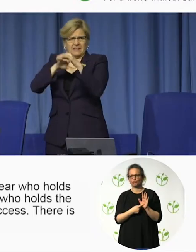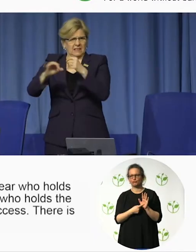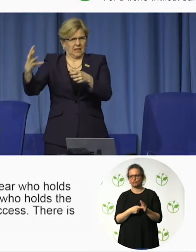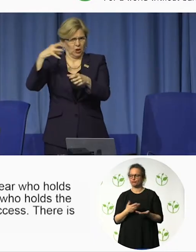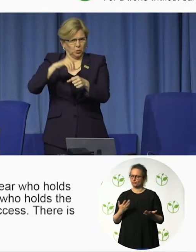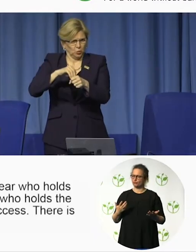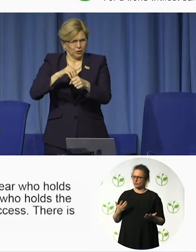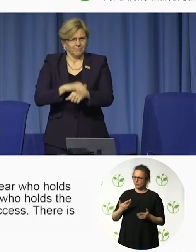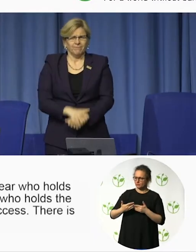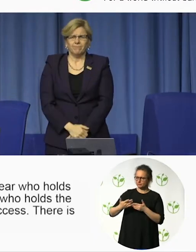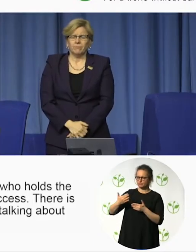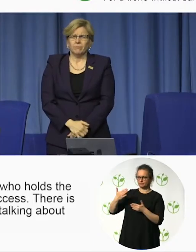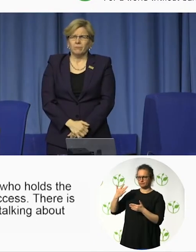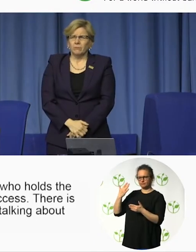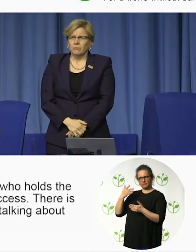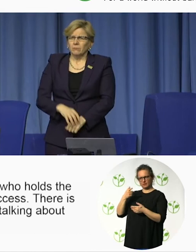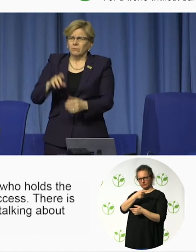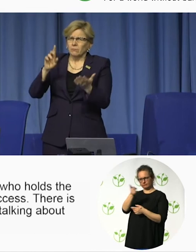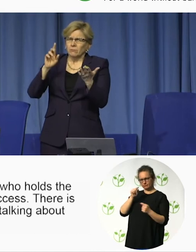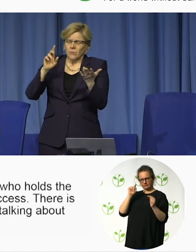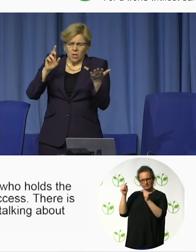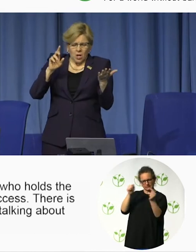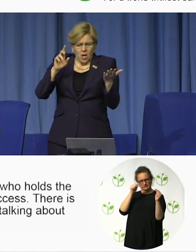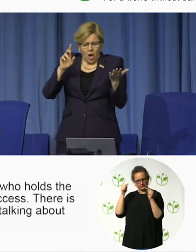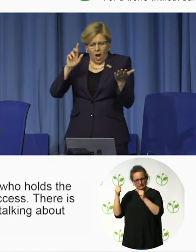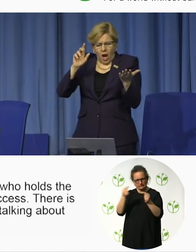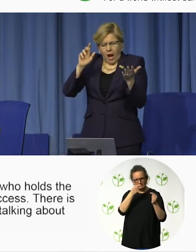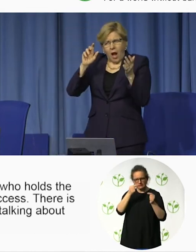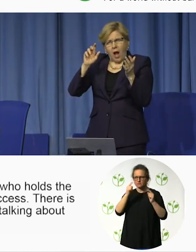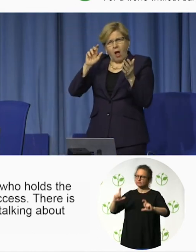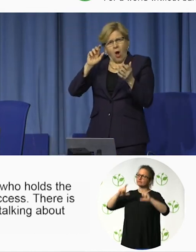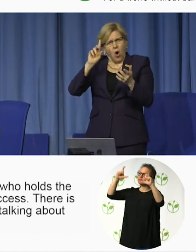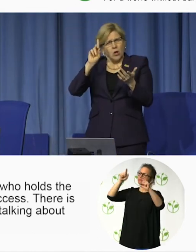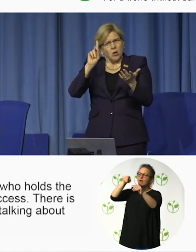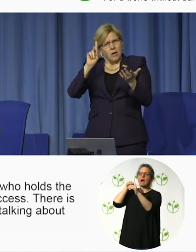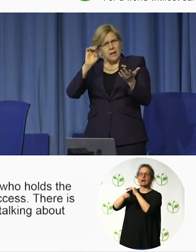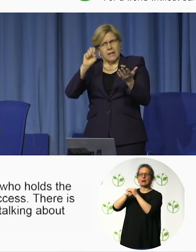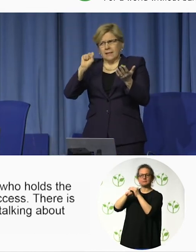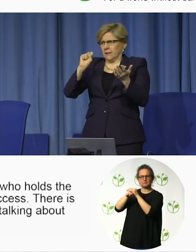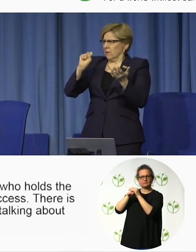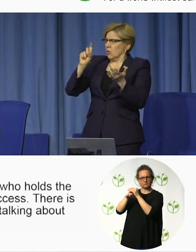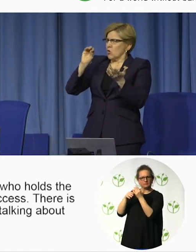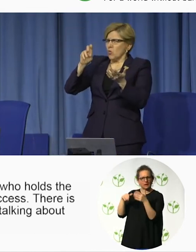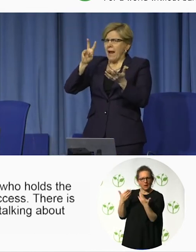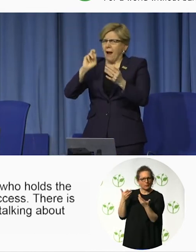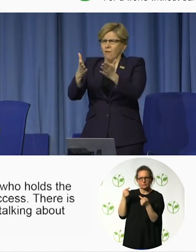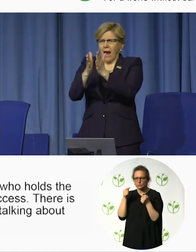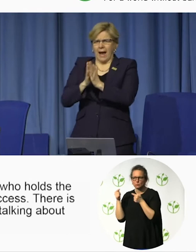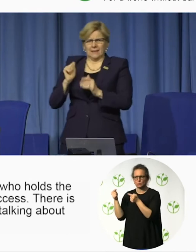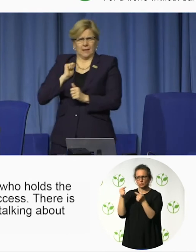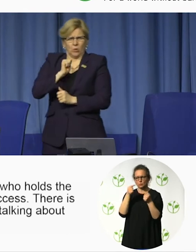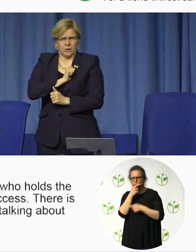When we're talking about access and inclusion